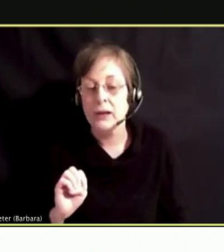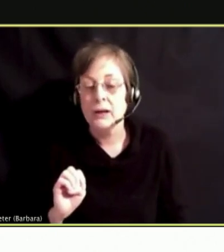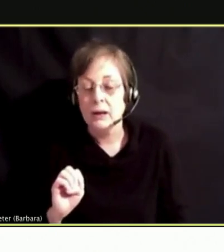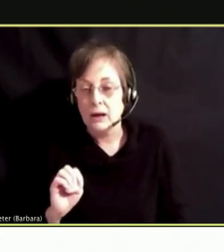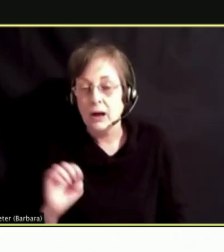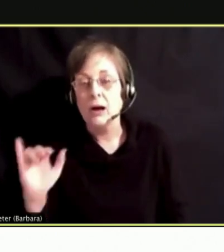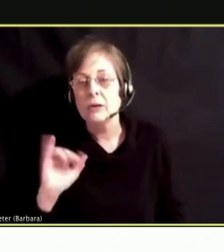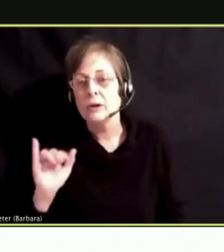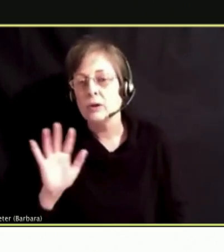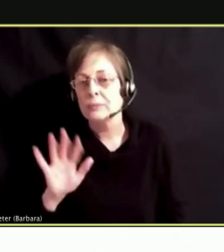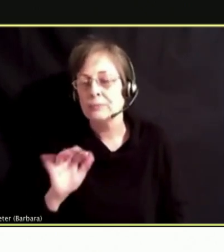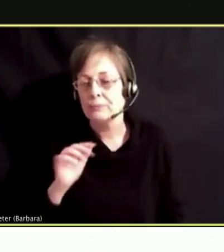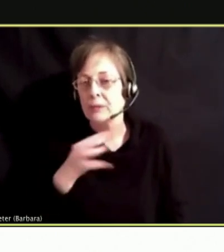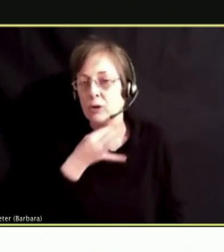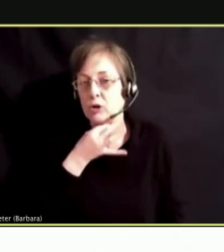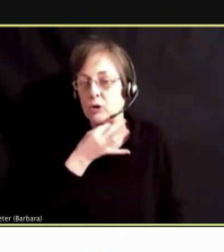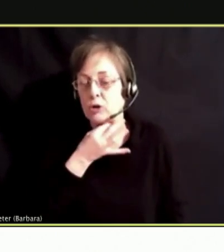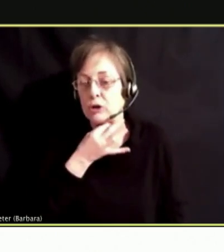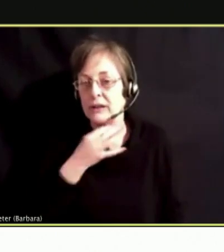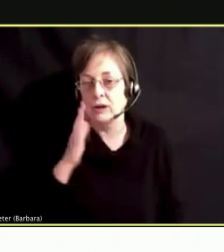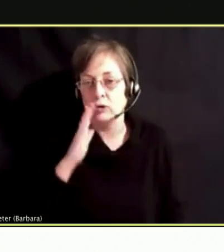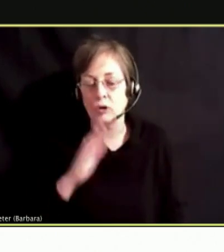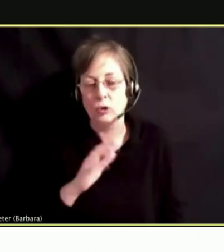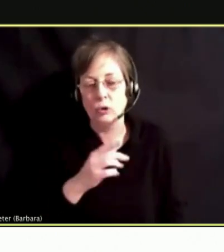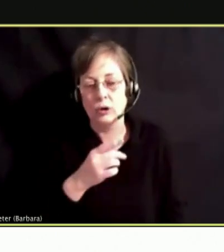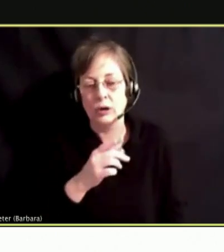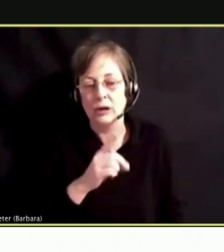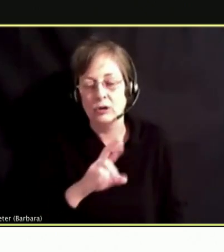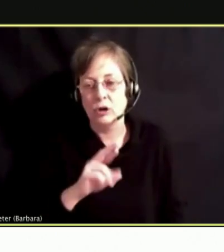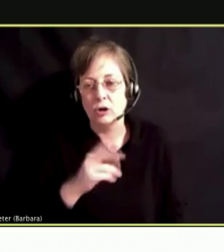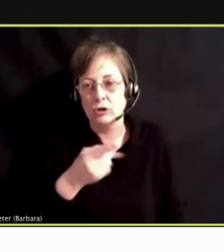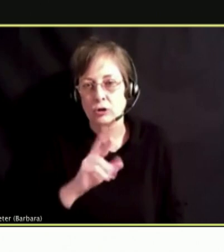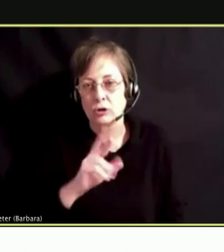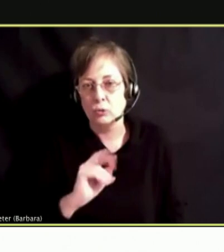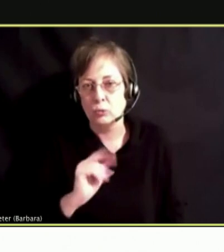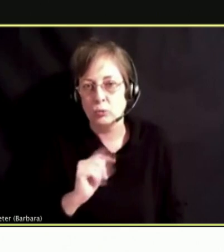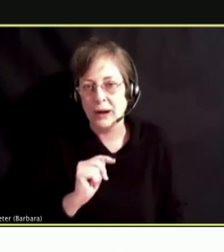AND WE HAVE DOCTOR GRAHAM WHO IS AN EXPERT WITHIN OUR HEALTH EDUCATION INITIATIVE.